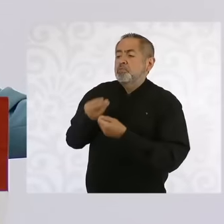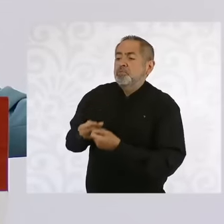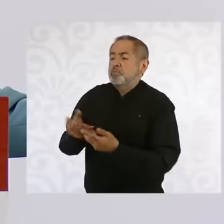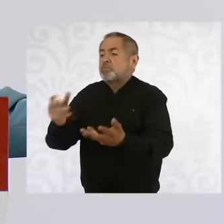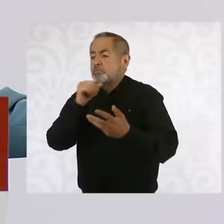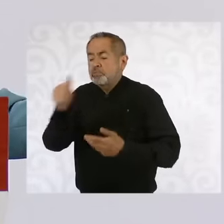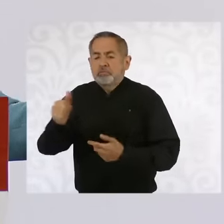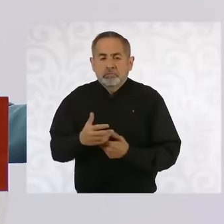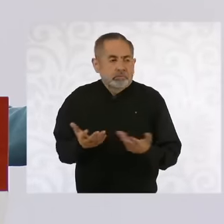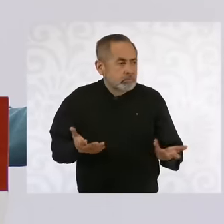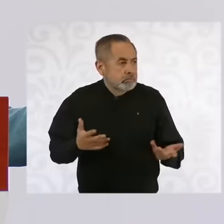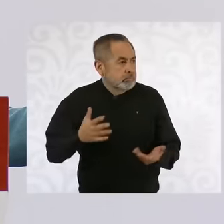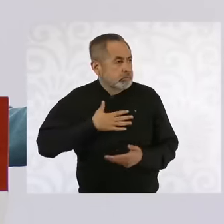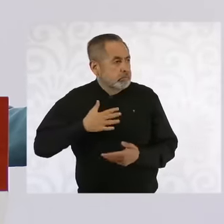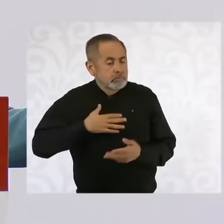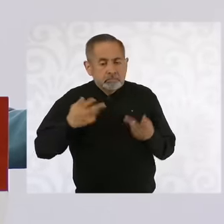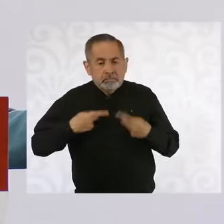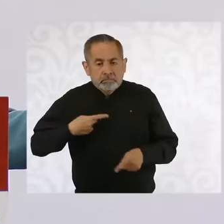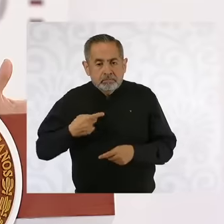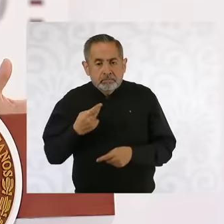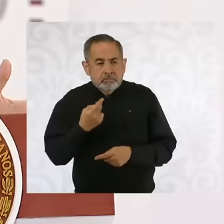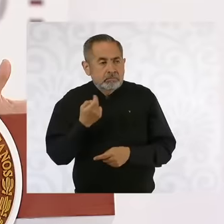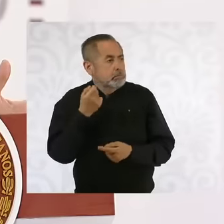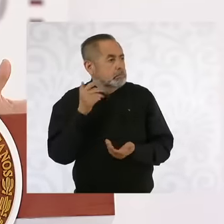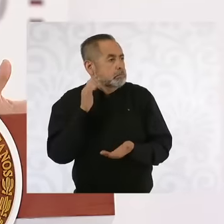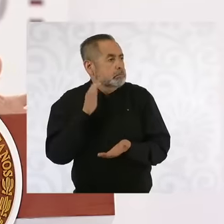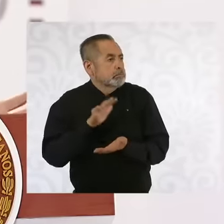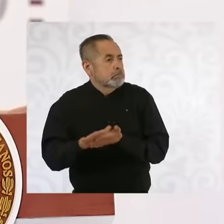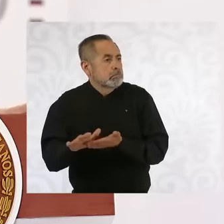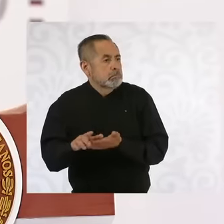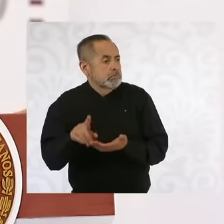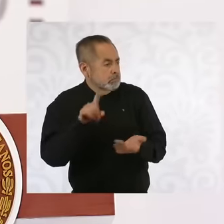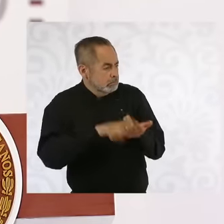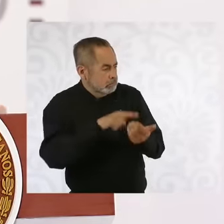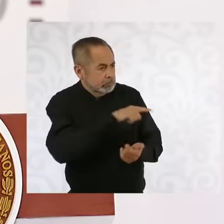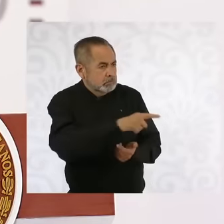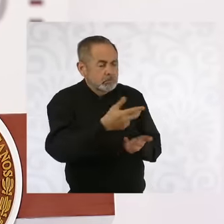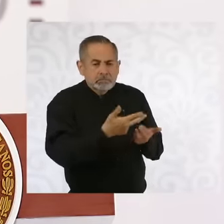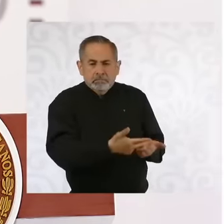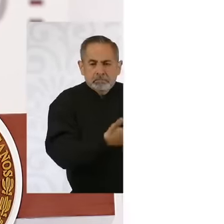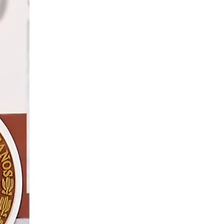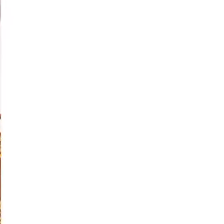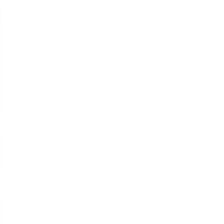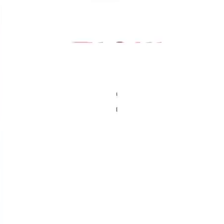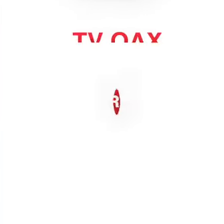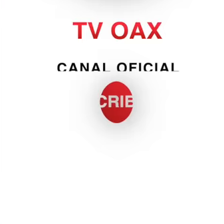human consumption seems very little, but in reality, let's say it is administrative because of